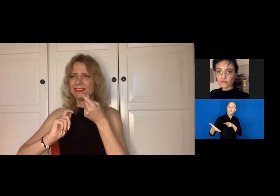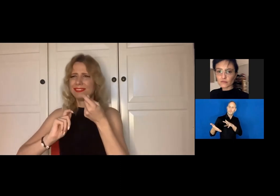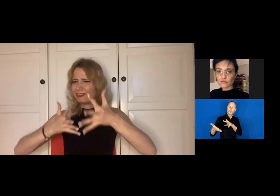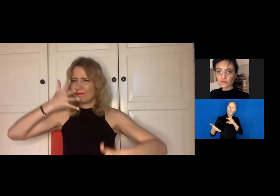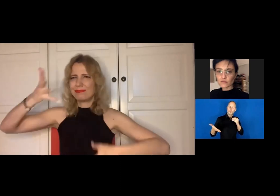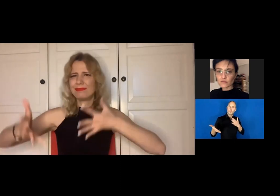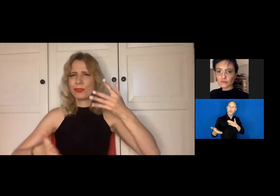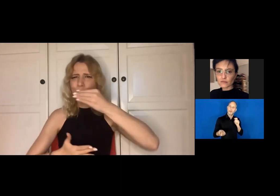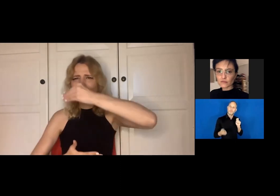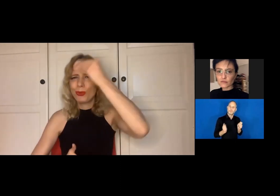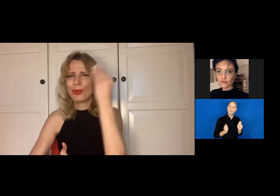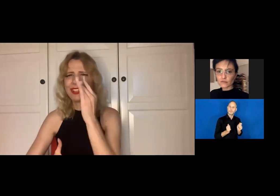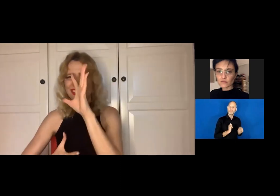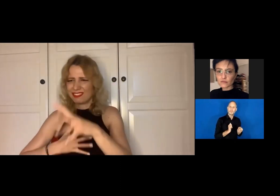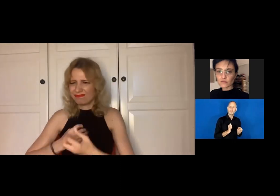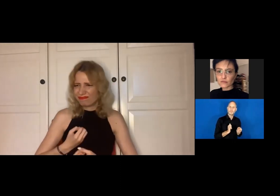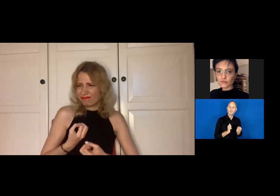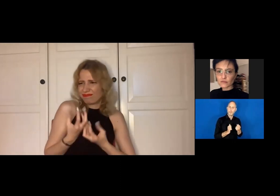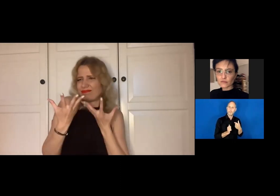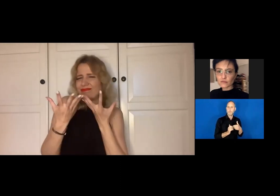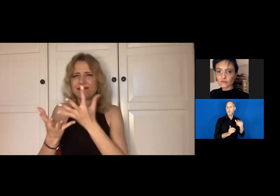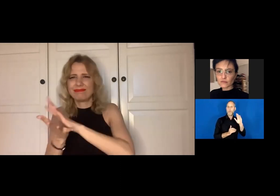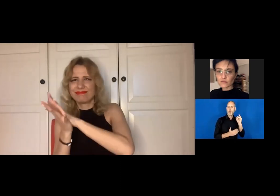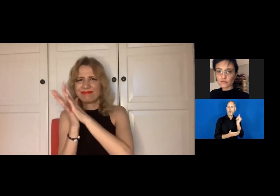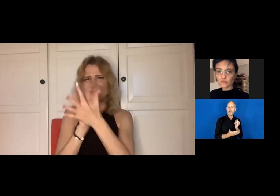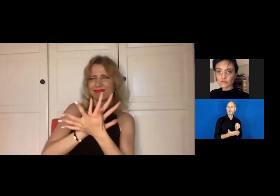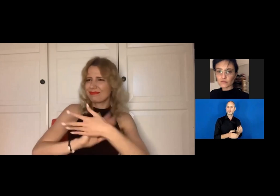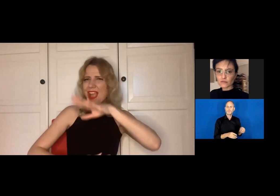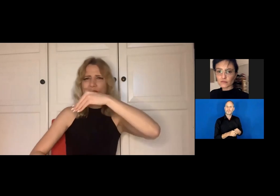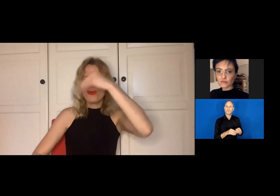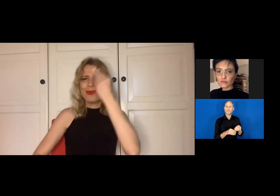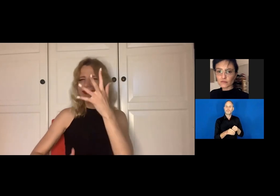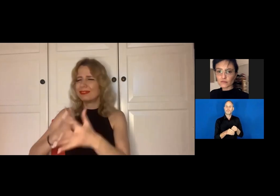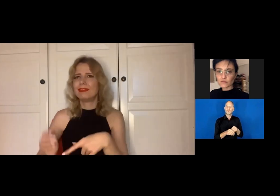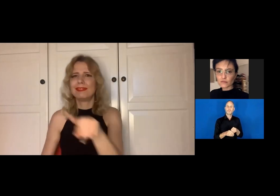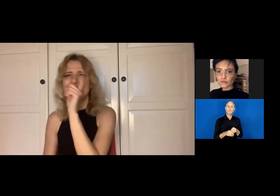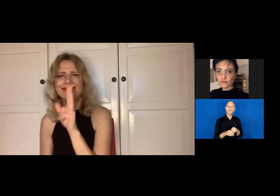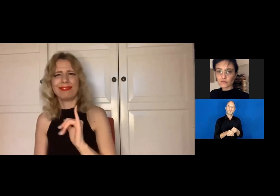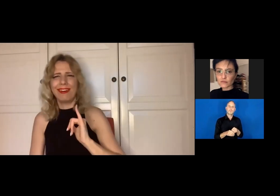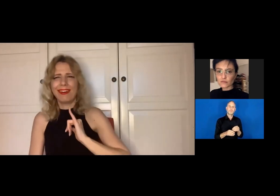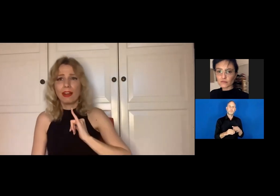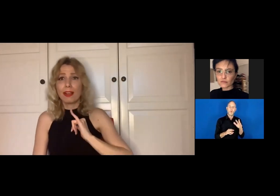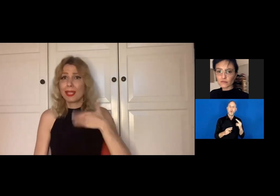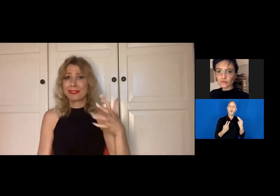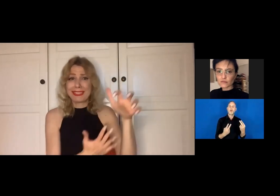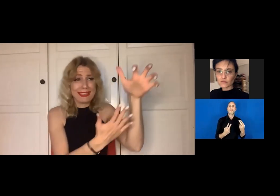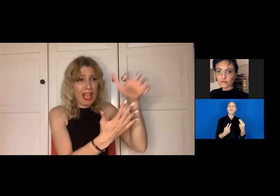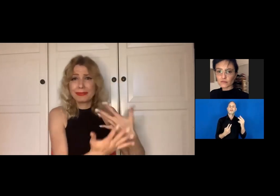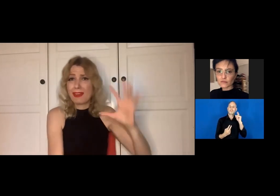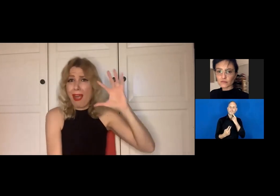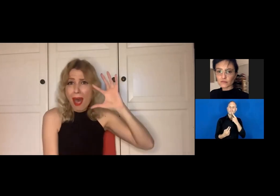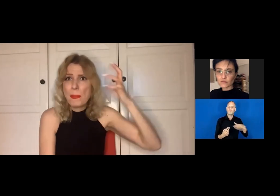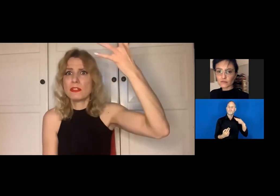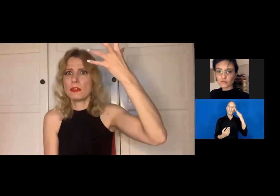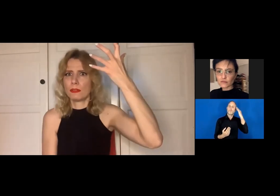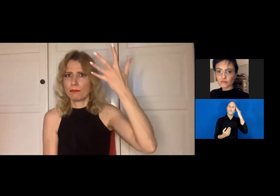and try to create a new picture, like, honestly transform it into something new that actually attracts an audience.